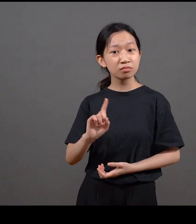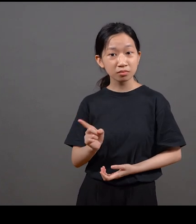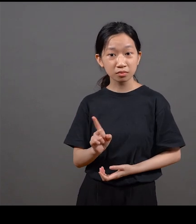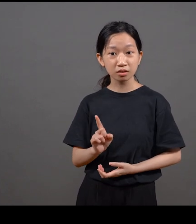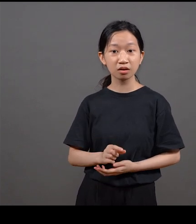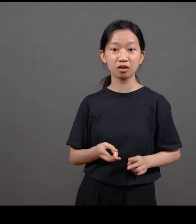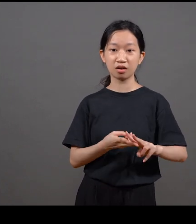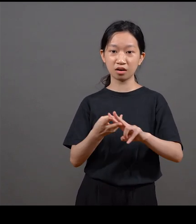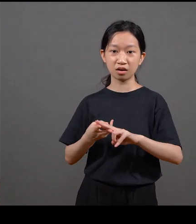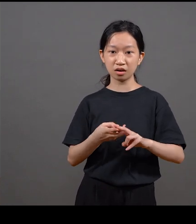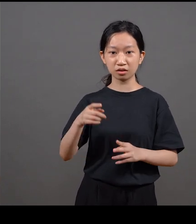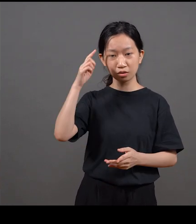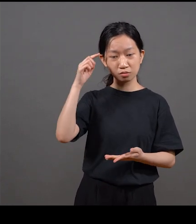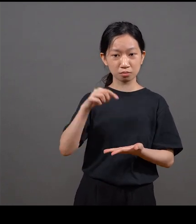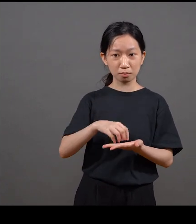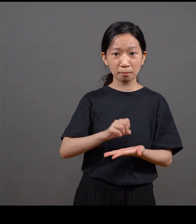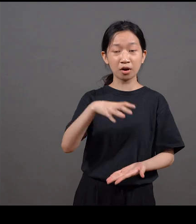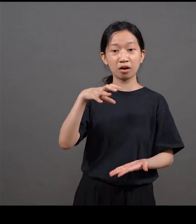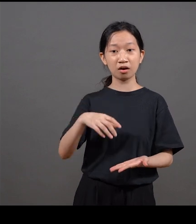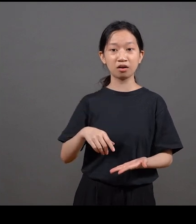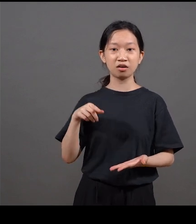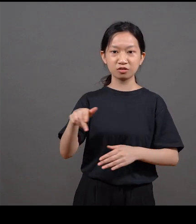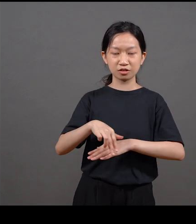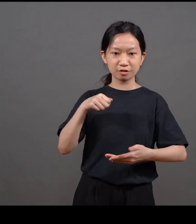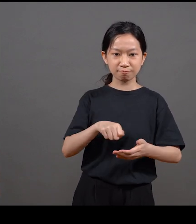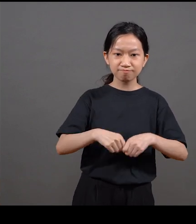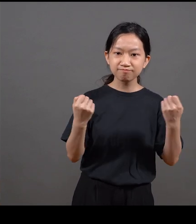is that it debunks all of these kind of stereotypes about Asia